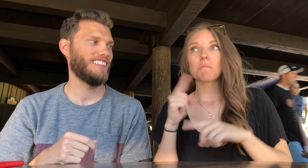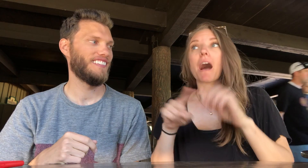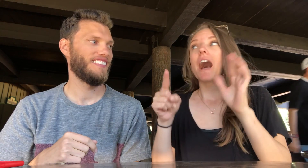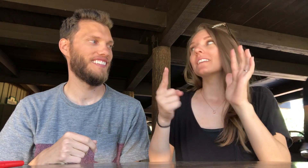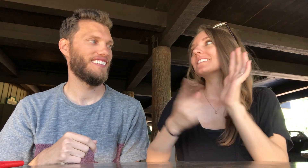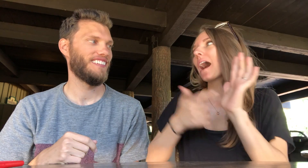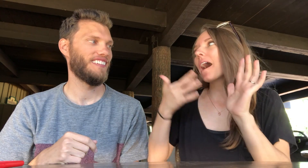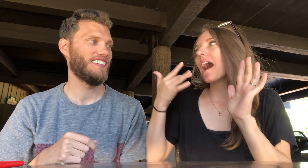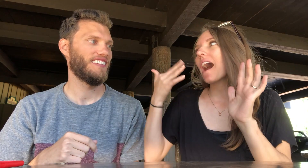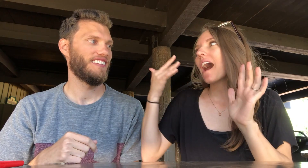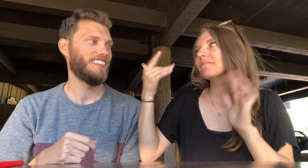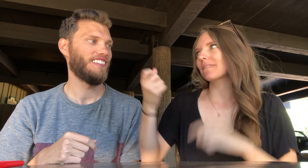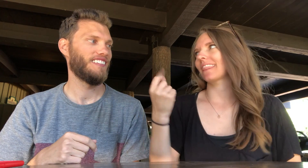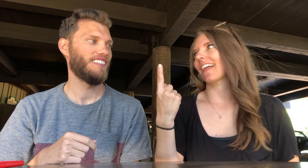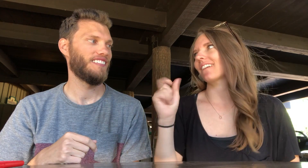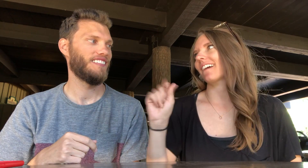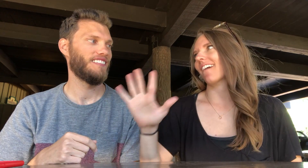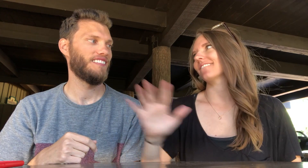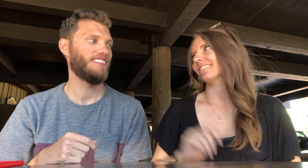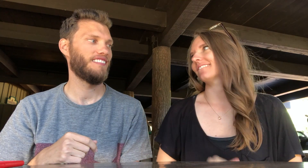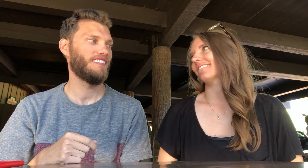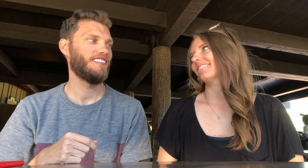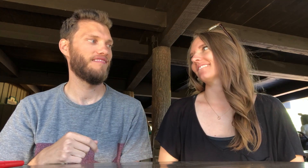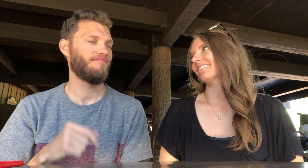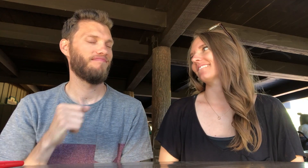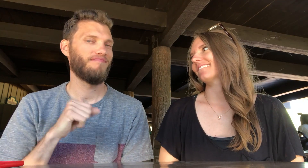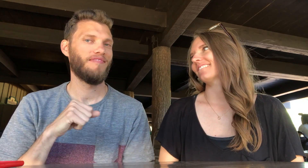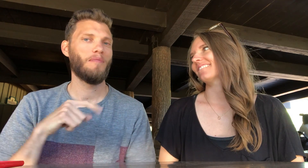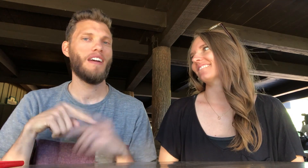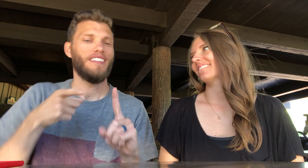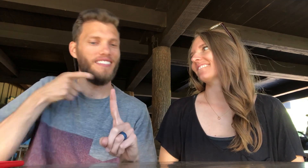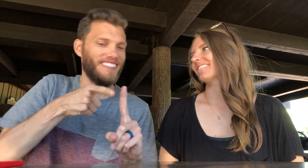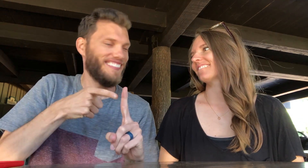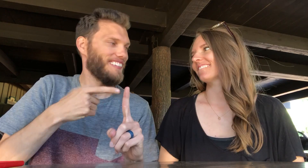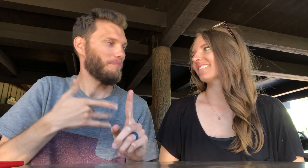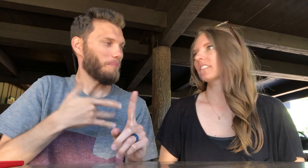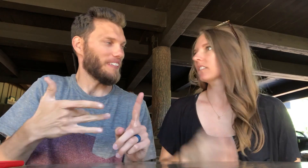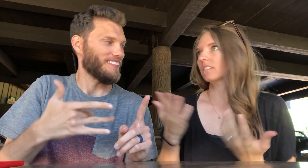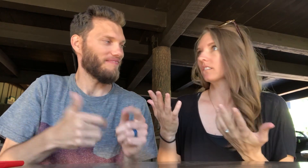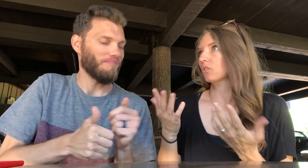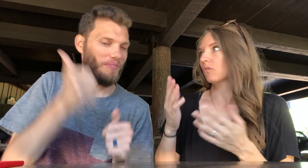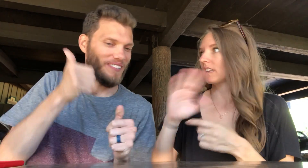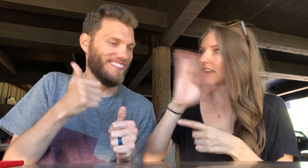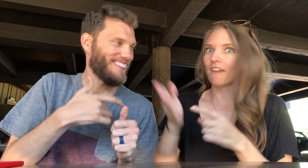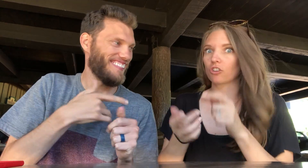but every now and then it's 11.5 But specifically, its mostly what?